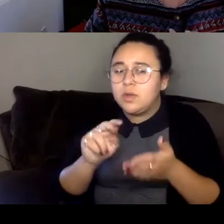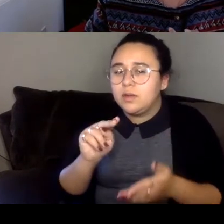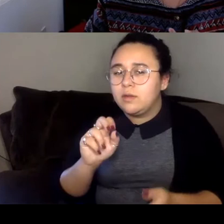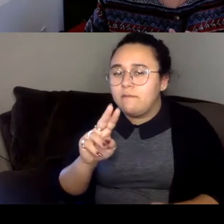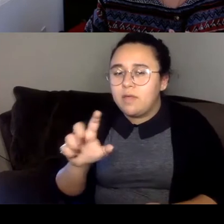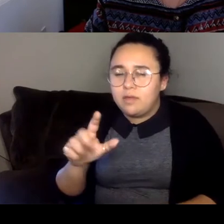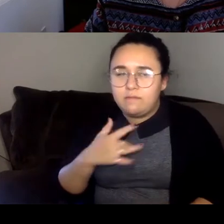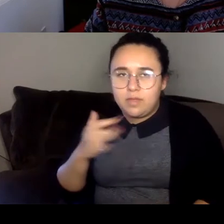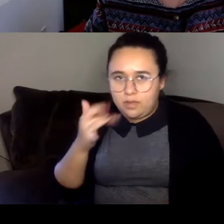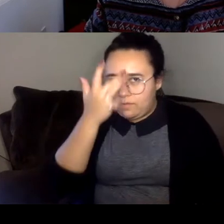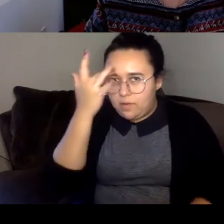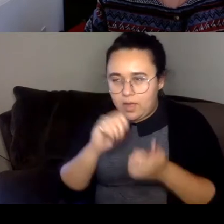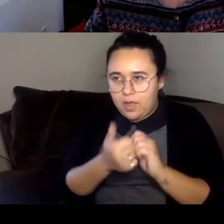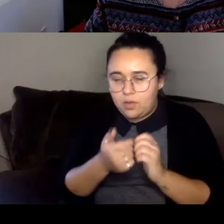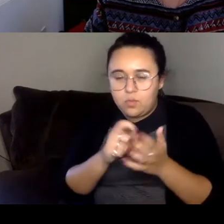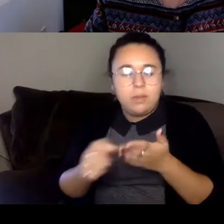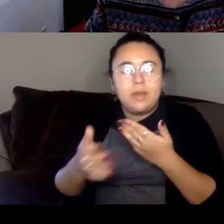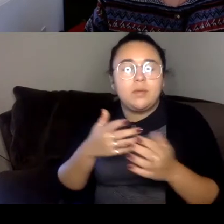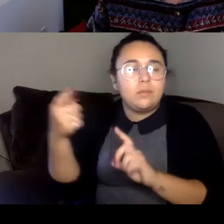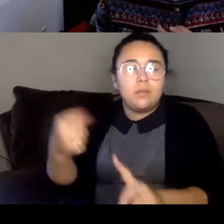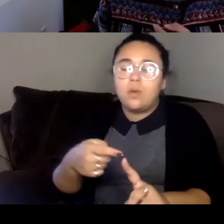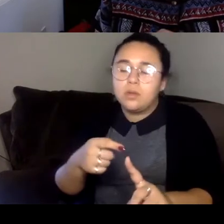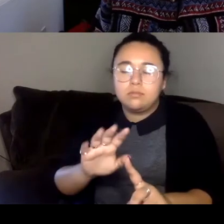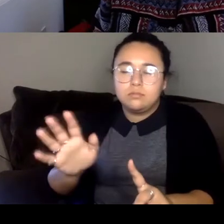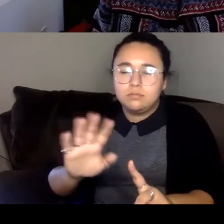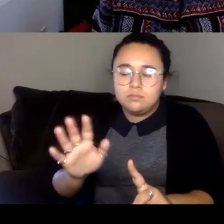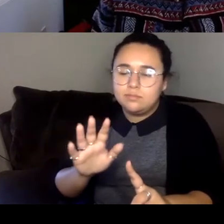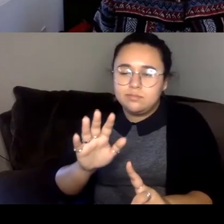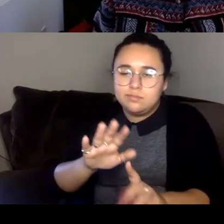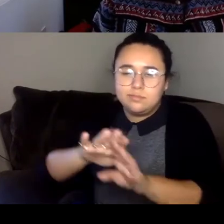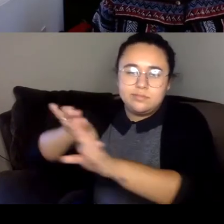But anyway, this is not the time or place for that.